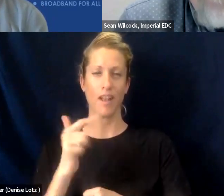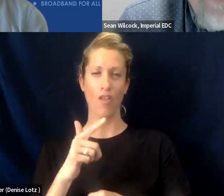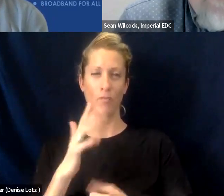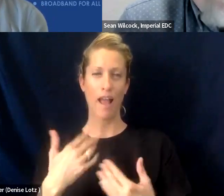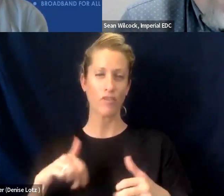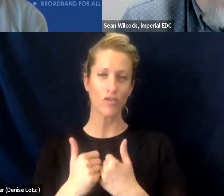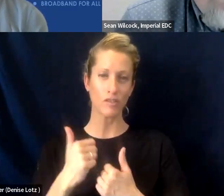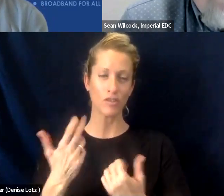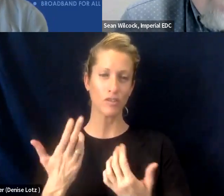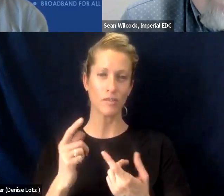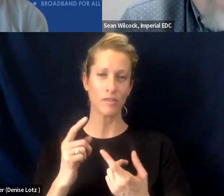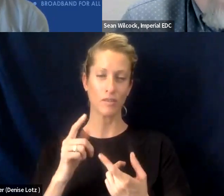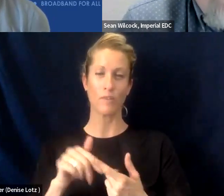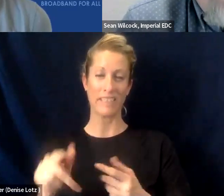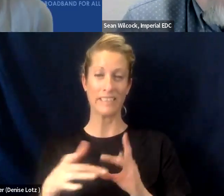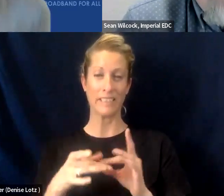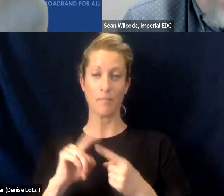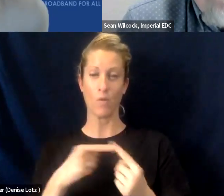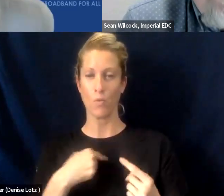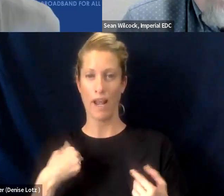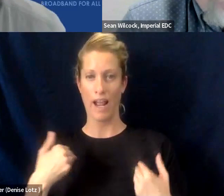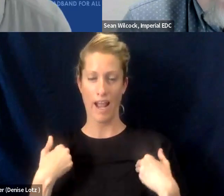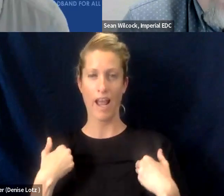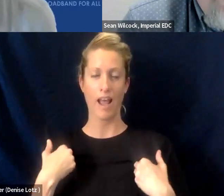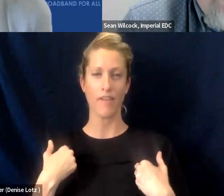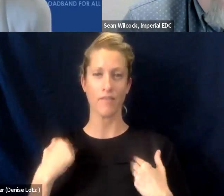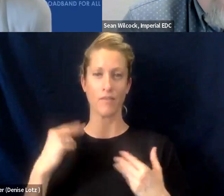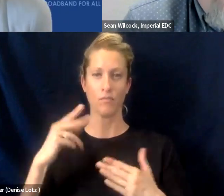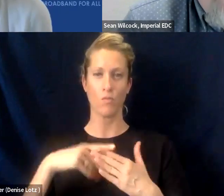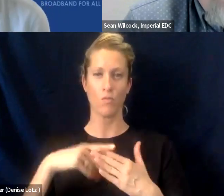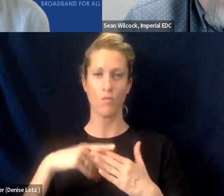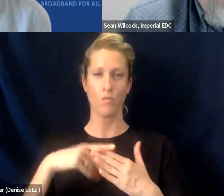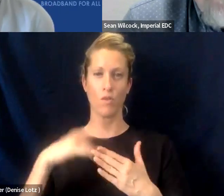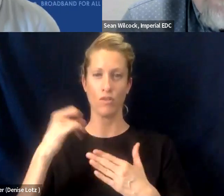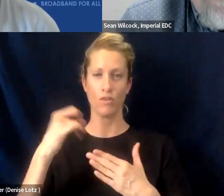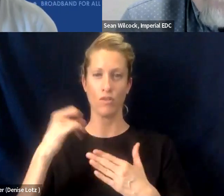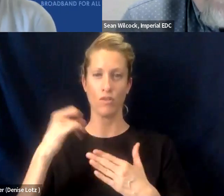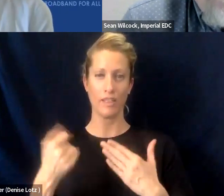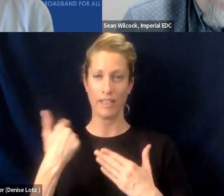I will say that we have more projects to the state of California than any other county